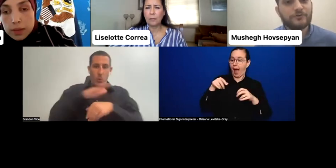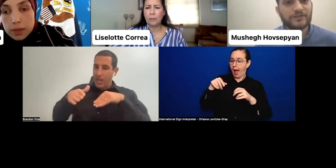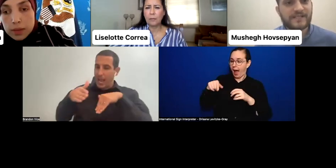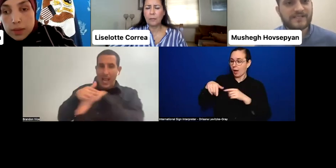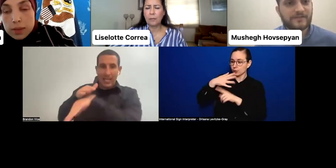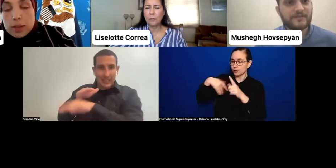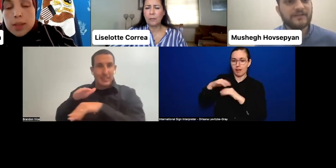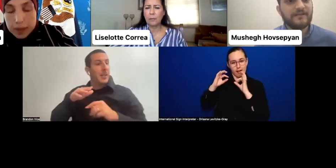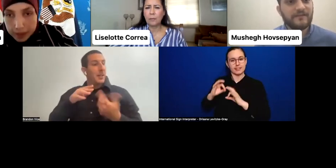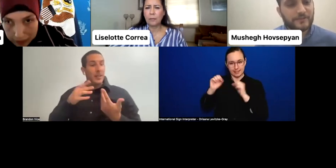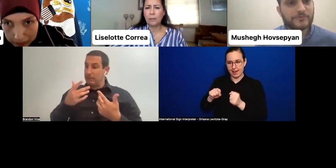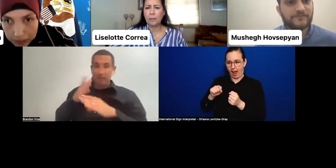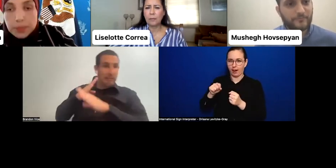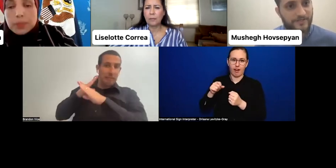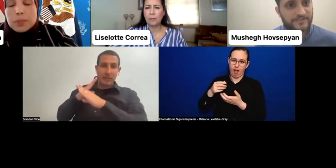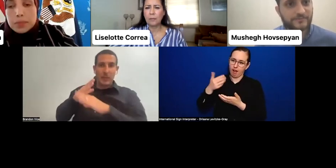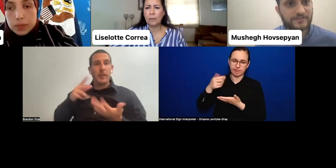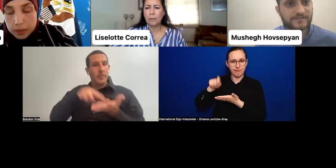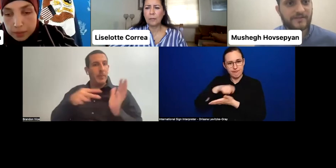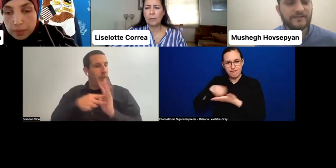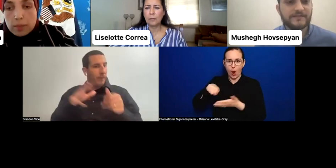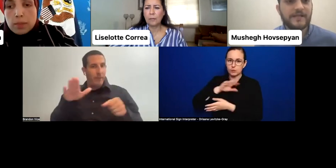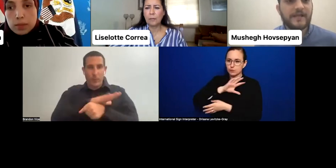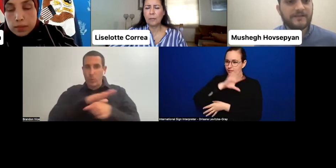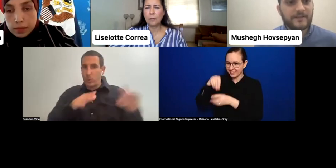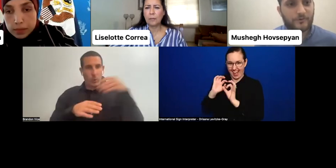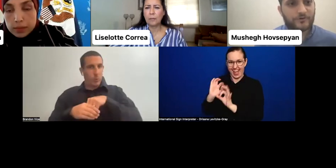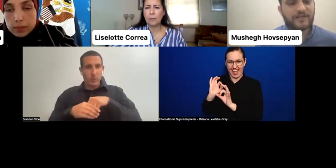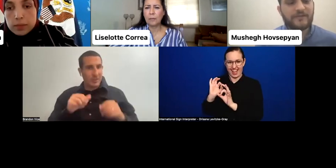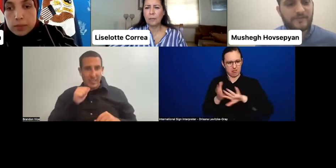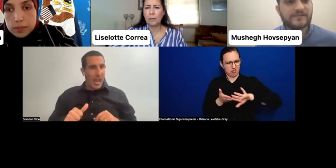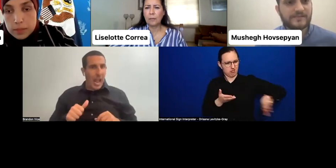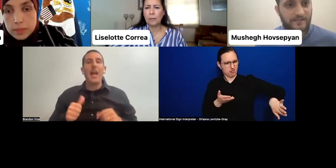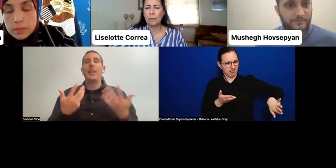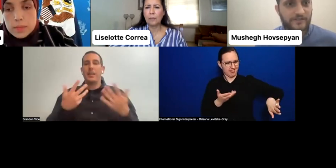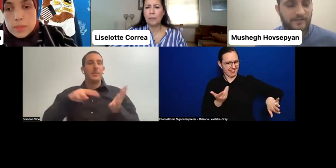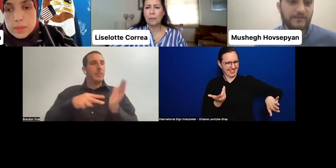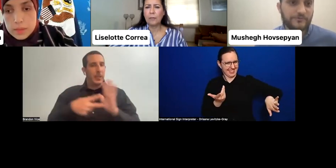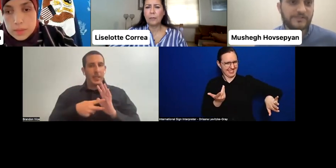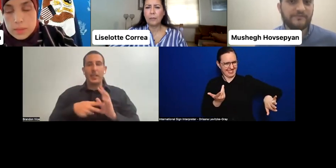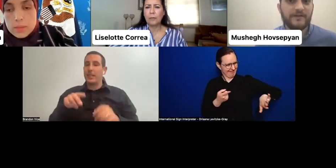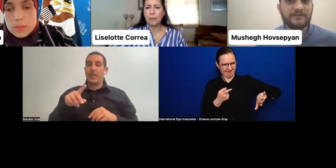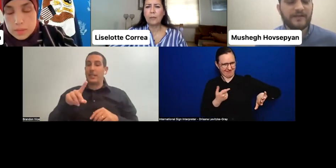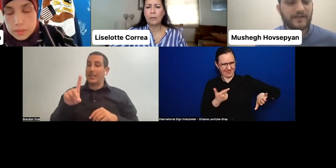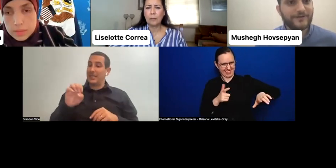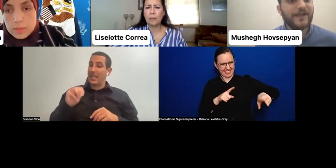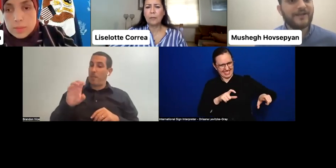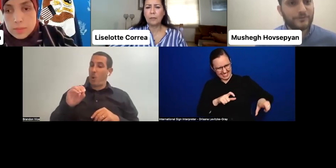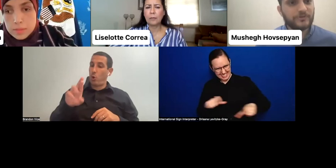accessible and inclusive to persons with disabilities. And democratic means inclusive, and including